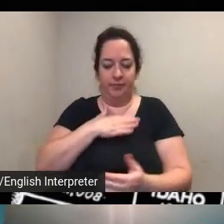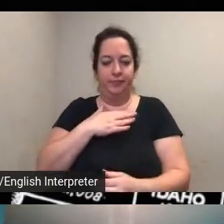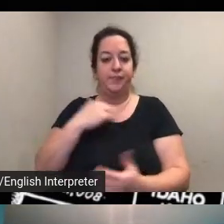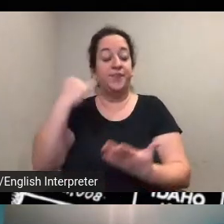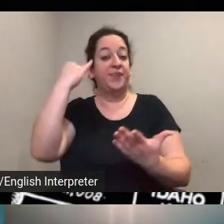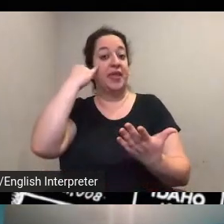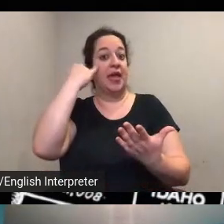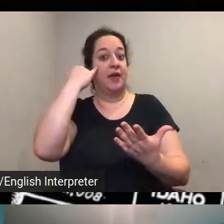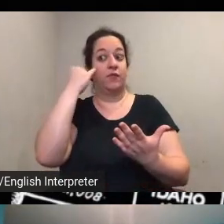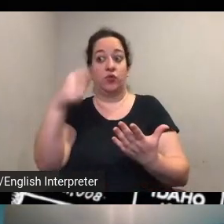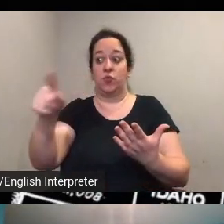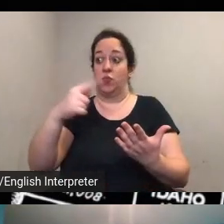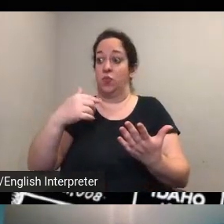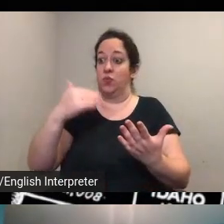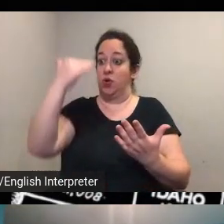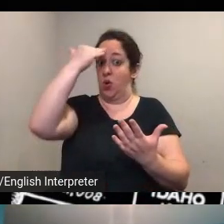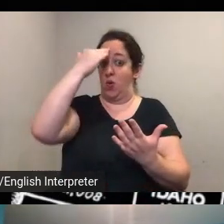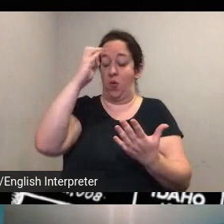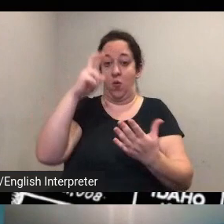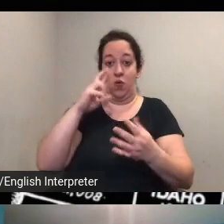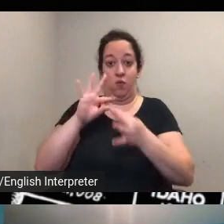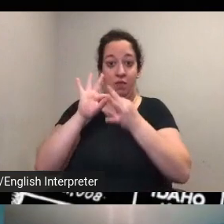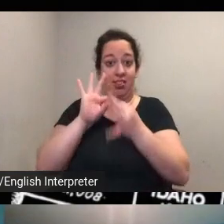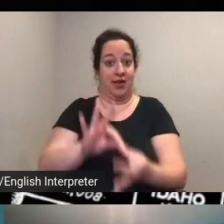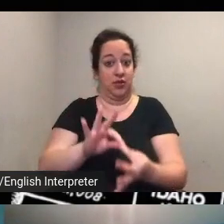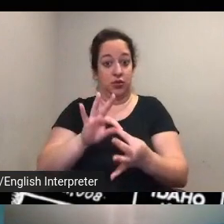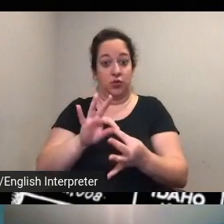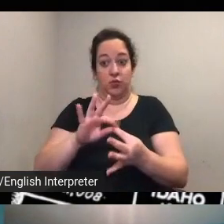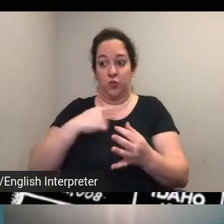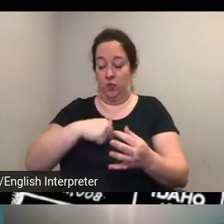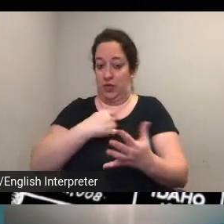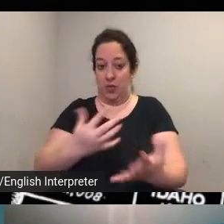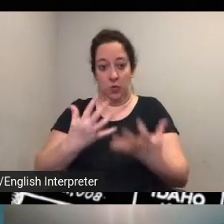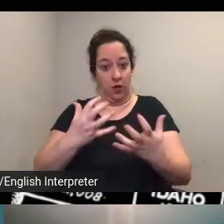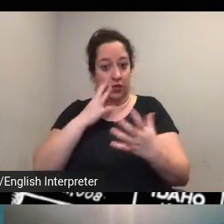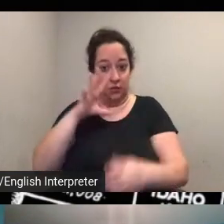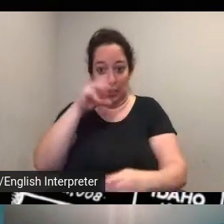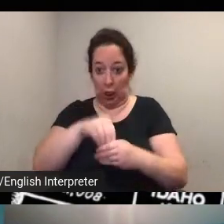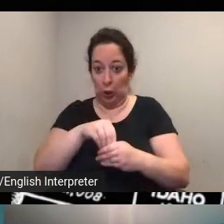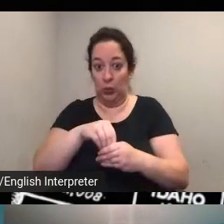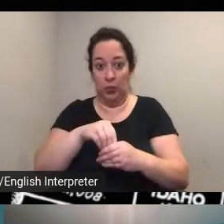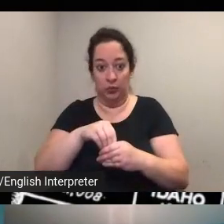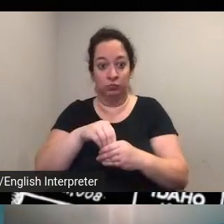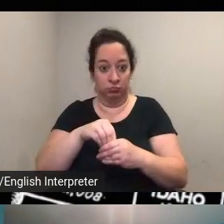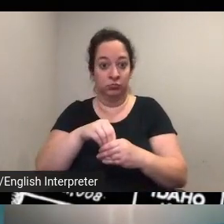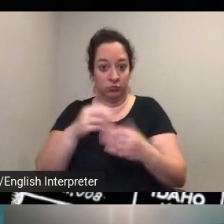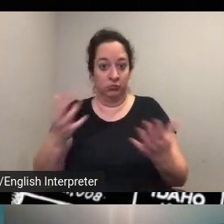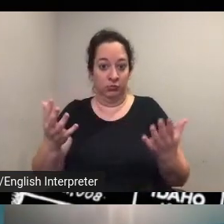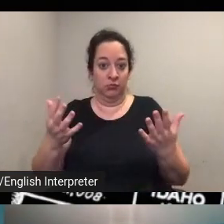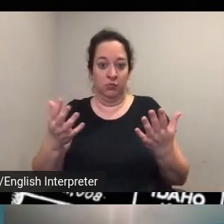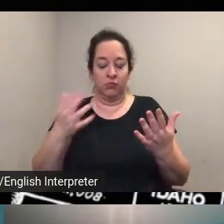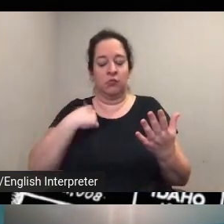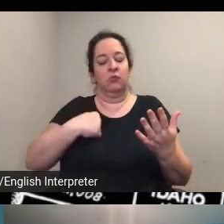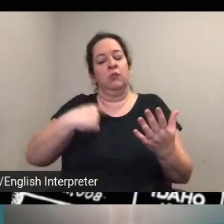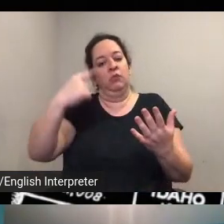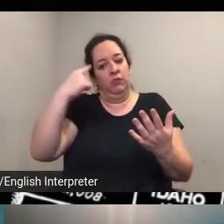you know of or are related to that aren't on the map we'd love to include them uh and i think i think the hope here is